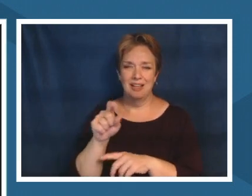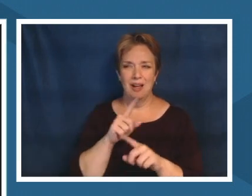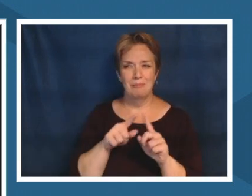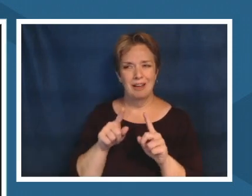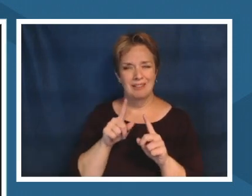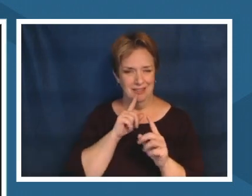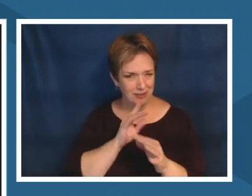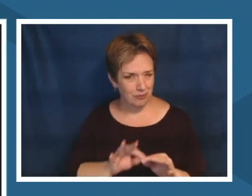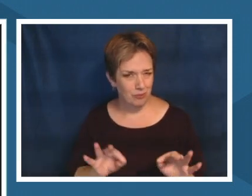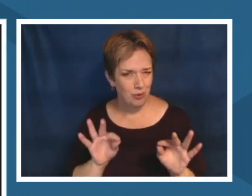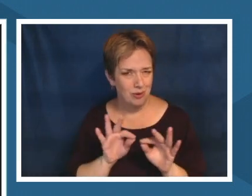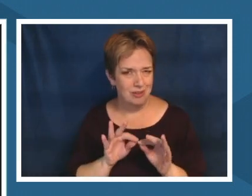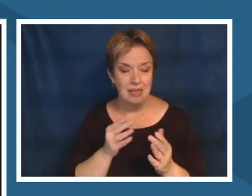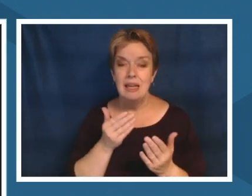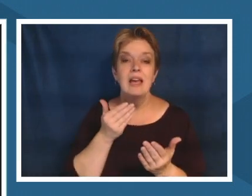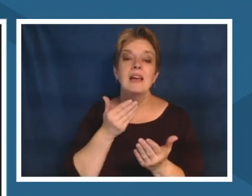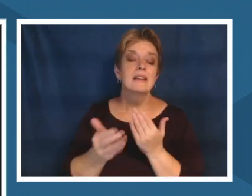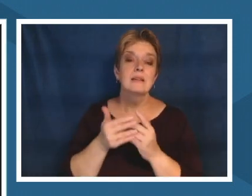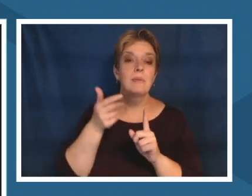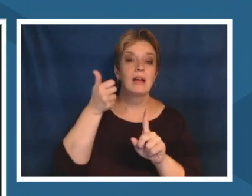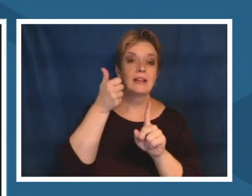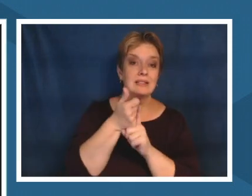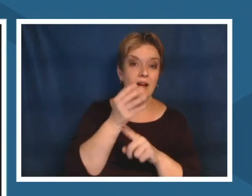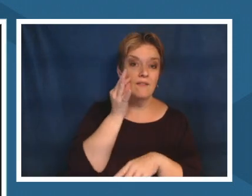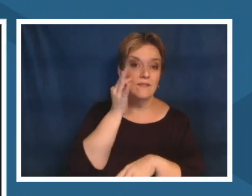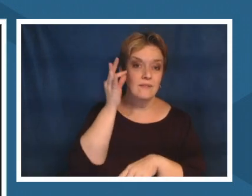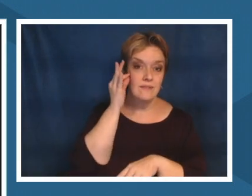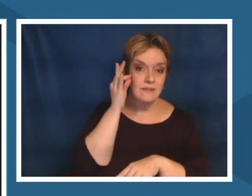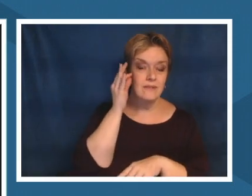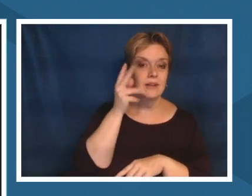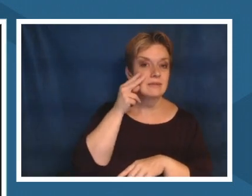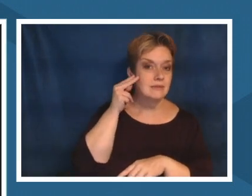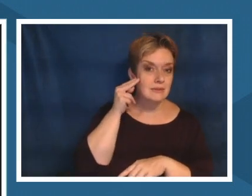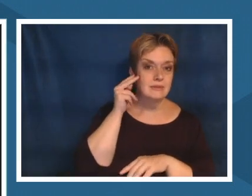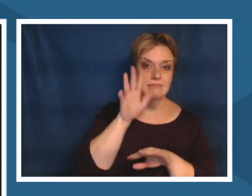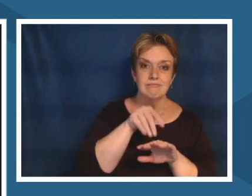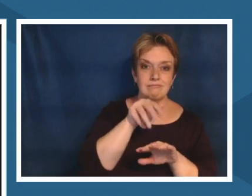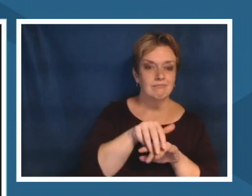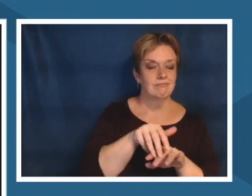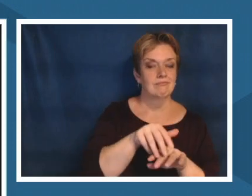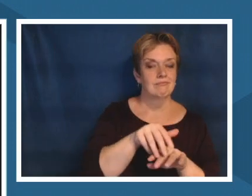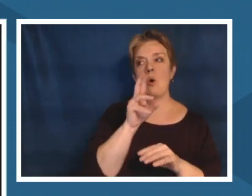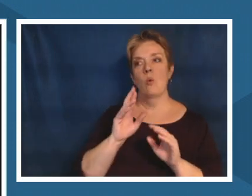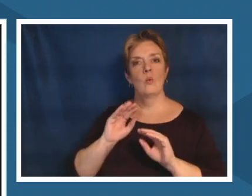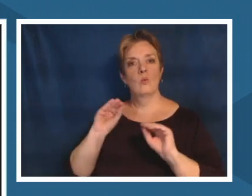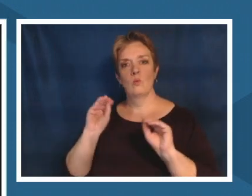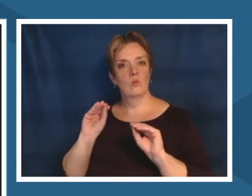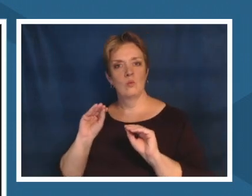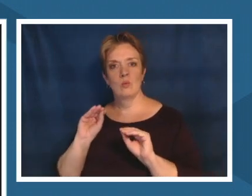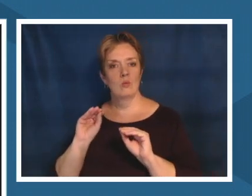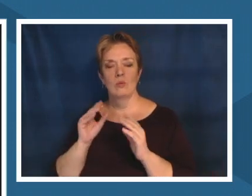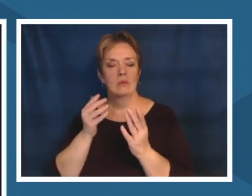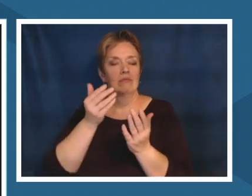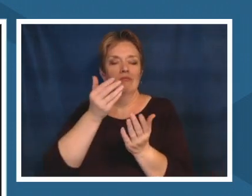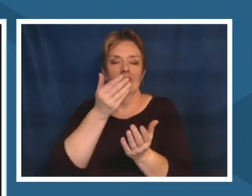we are all stewards of this land and right now um